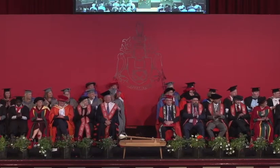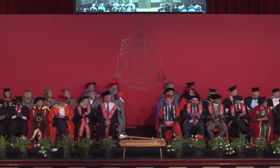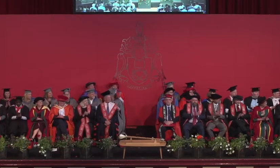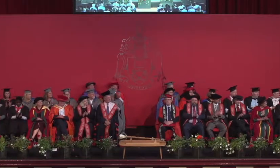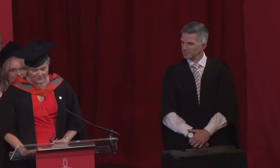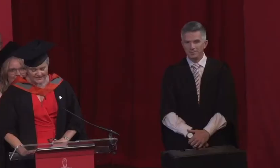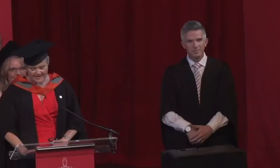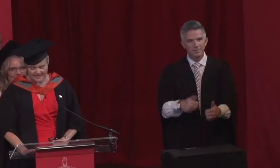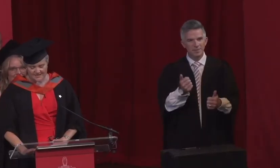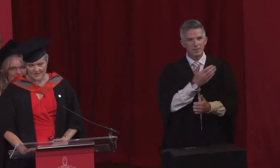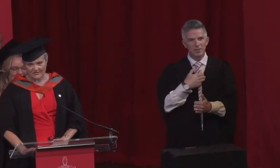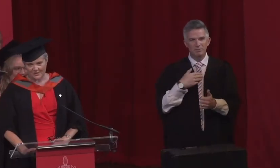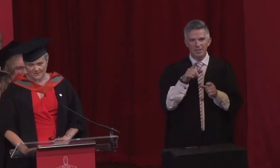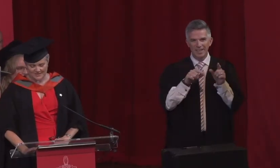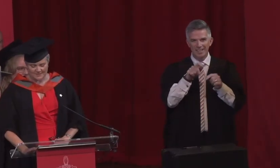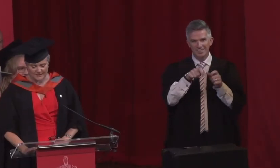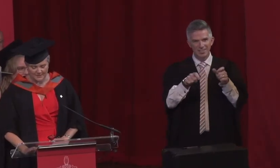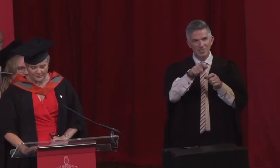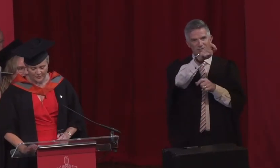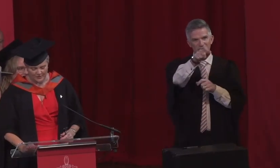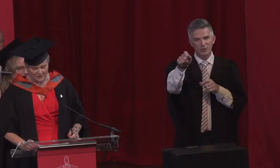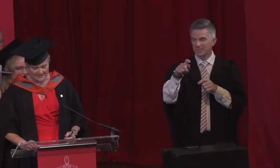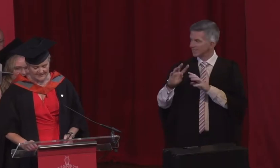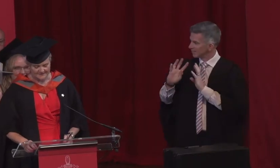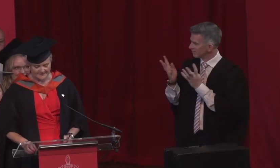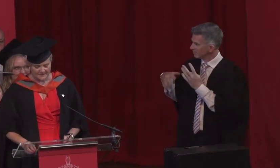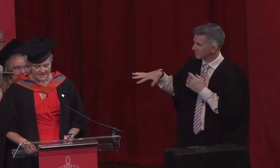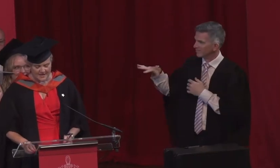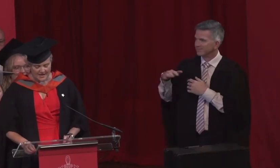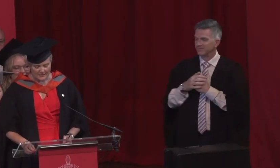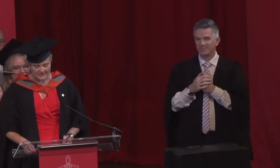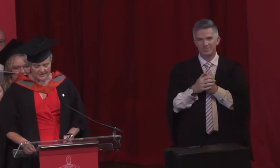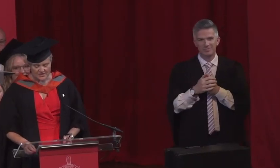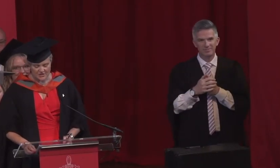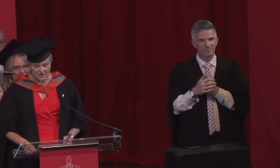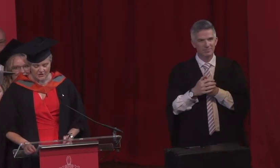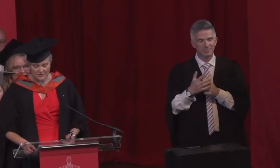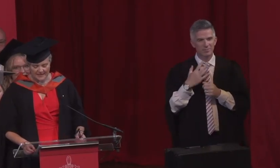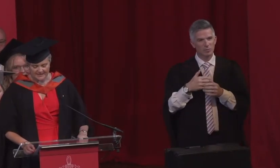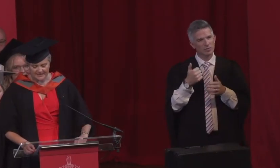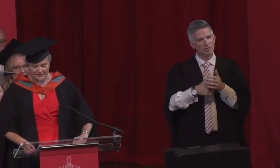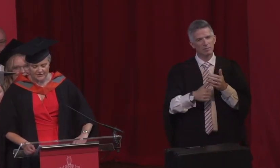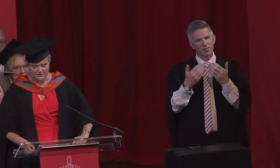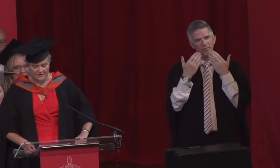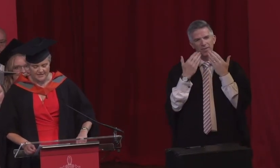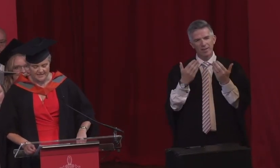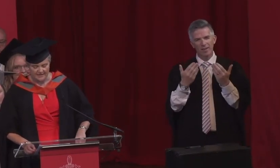Good morning guests, graduates and platform party. I would like to start by thanking the university